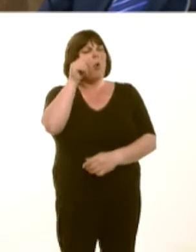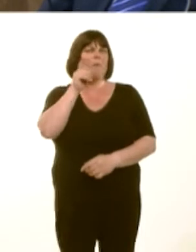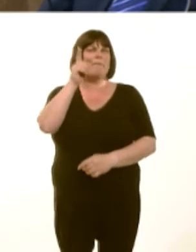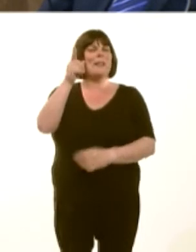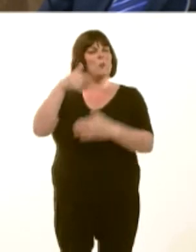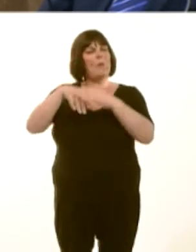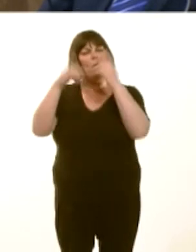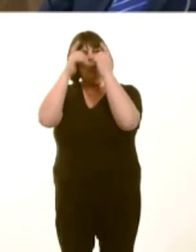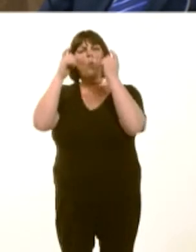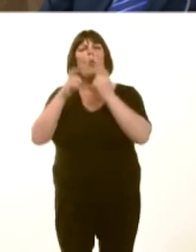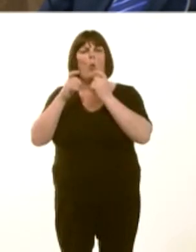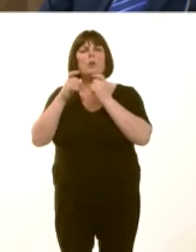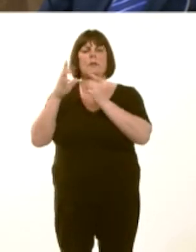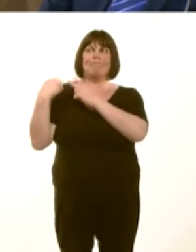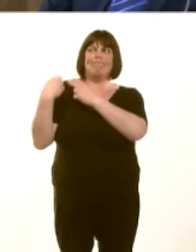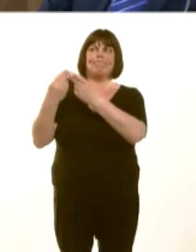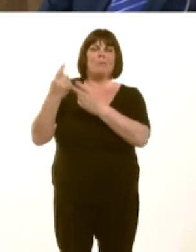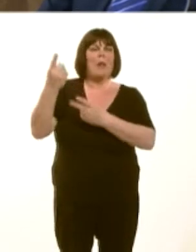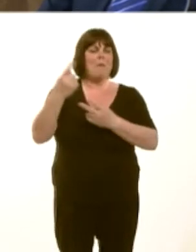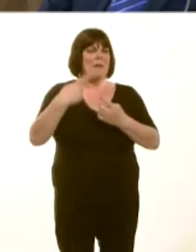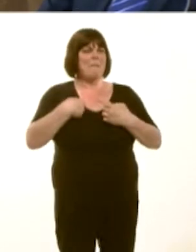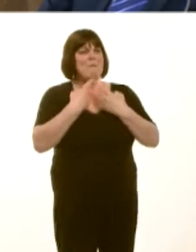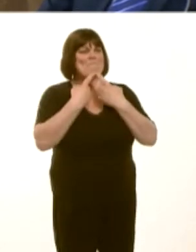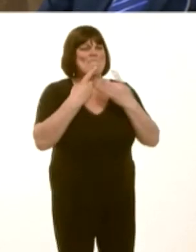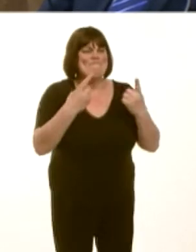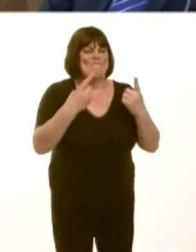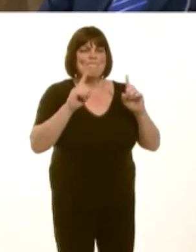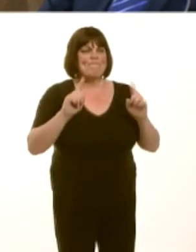so there is a limit on what I can say.